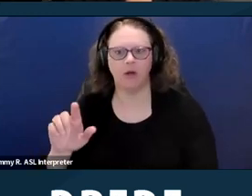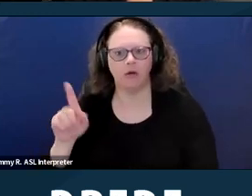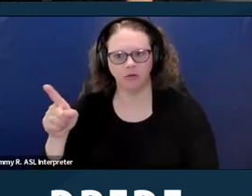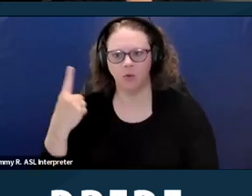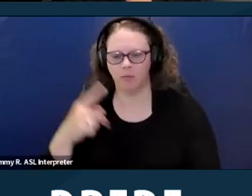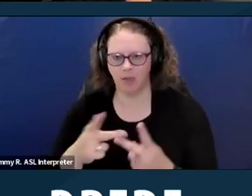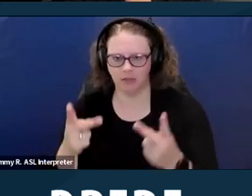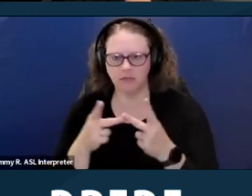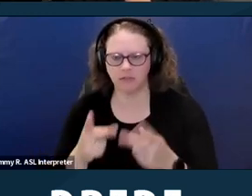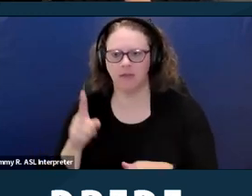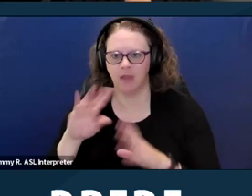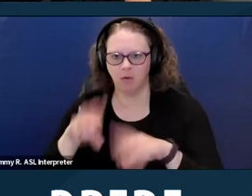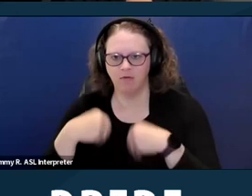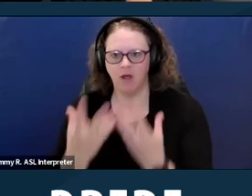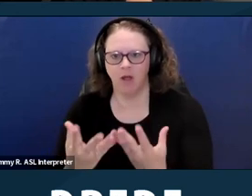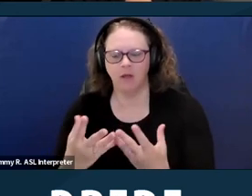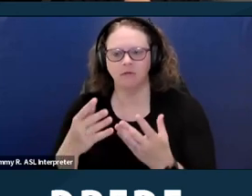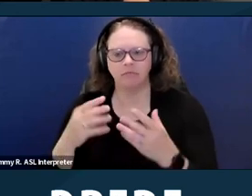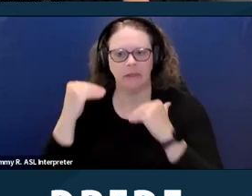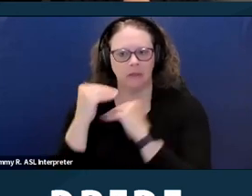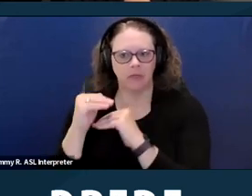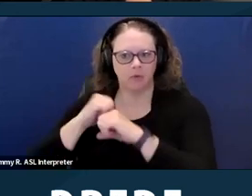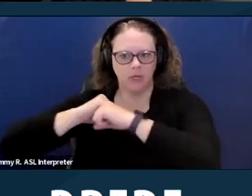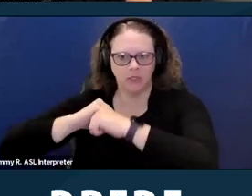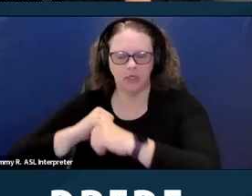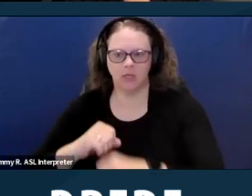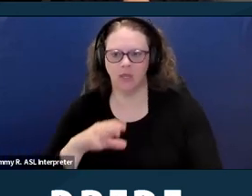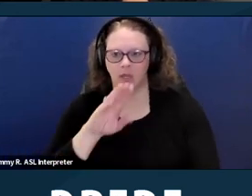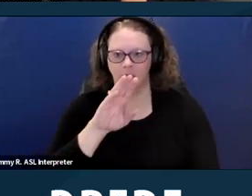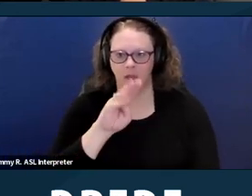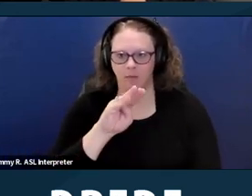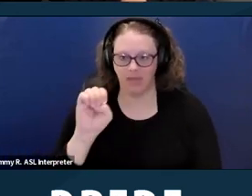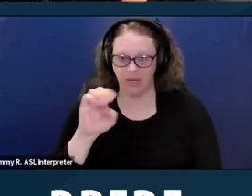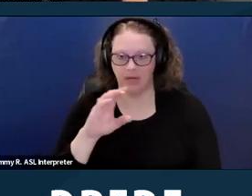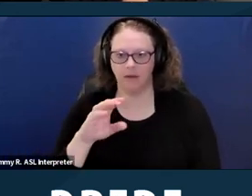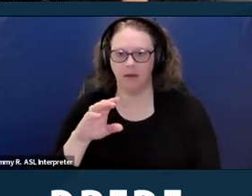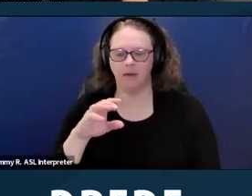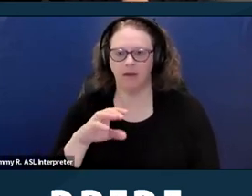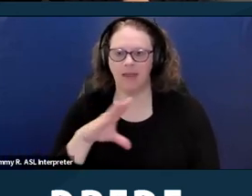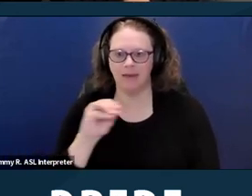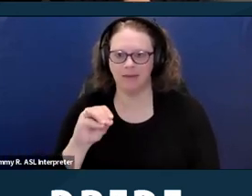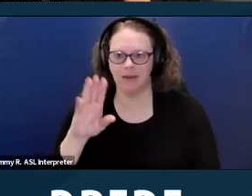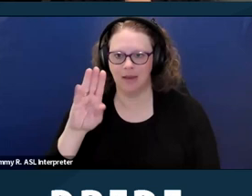for voucher holders. Maine and Minnesota have laws in place, but they've been weakened by court interpretation.